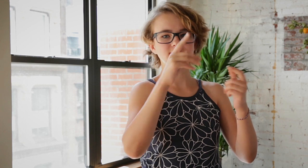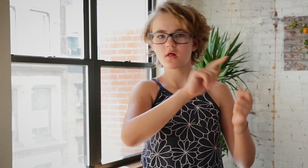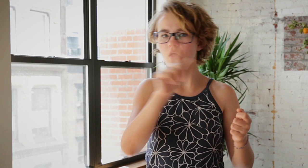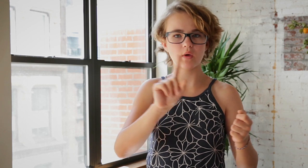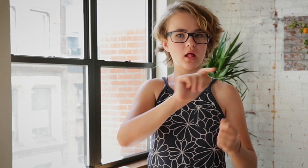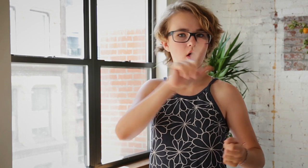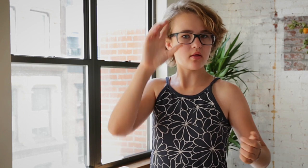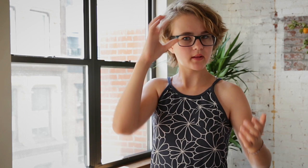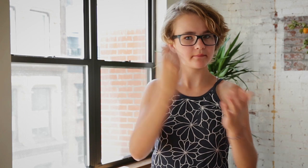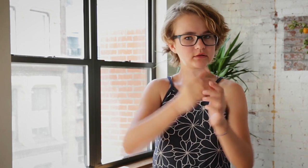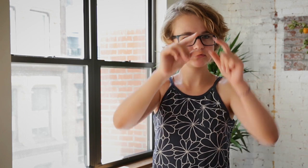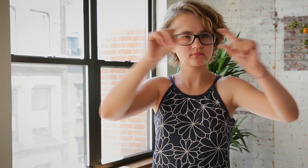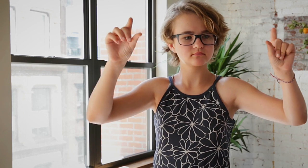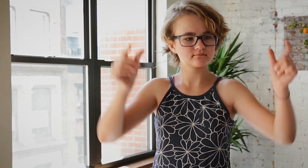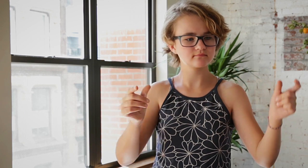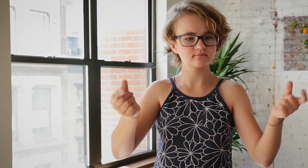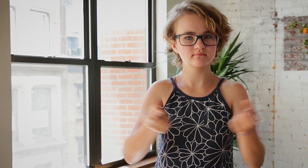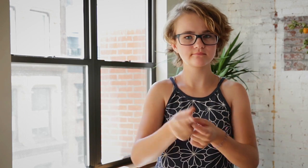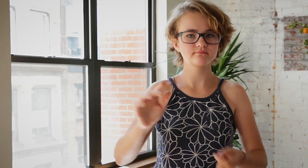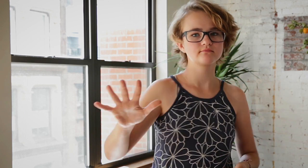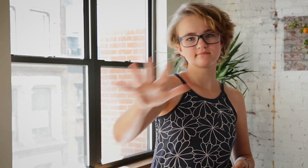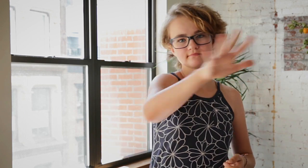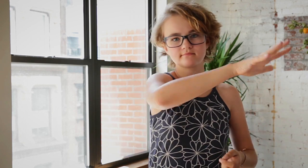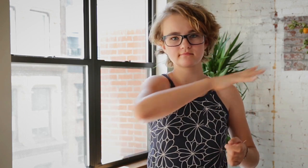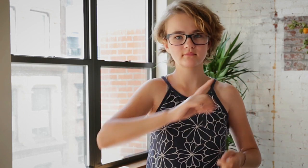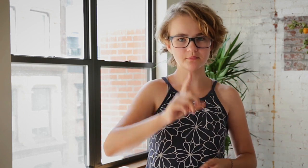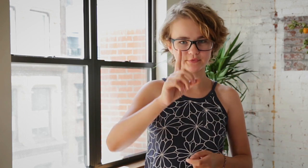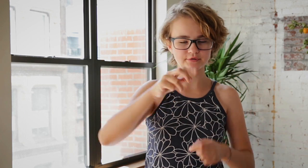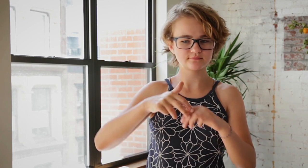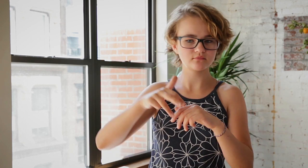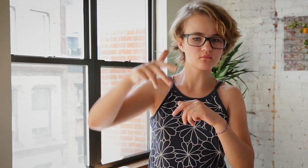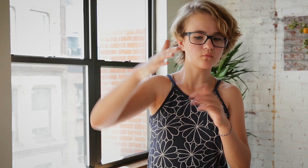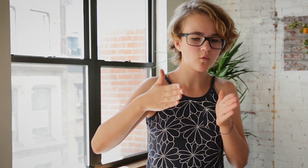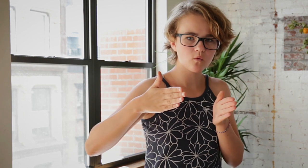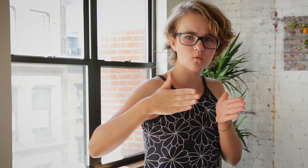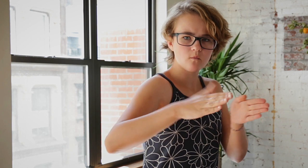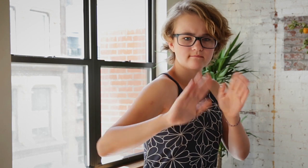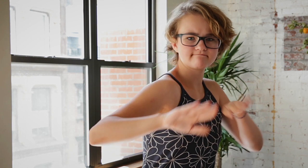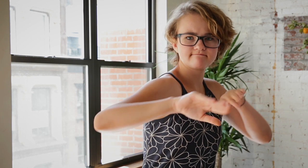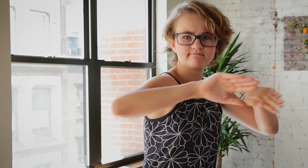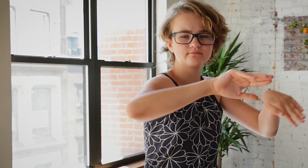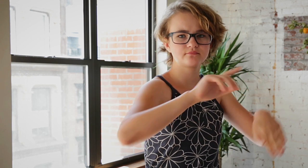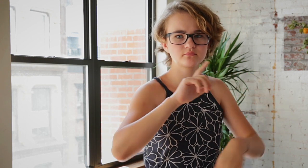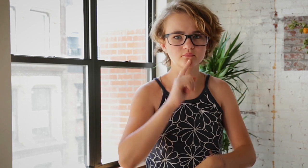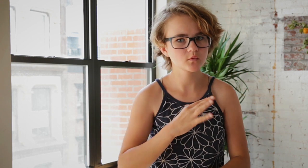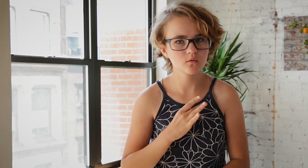We began looking at picture frames in this area. There was a narrow walking path between all the frames on the floor. It was so cool!